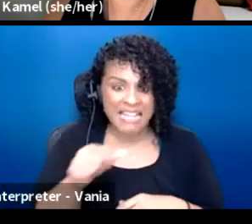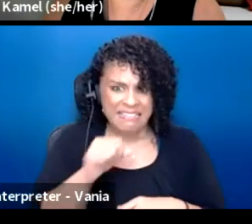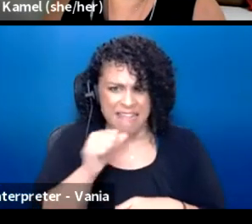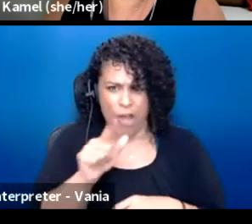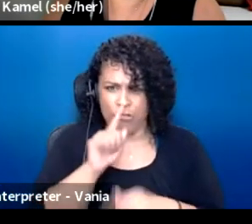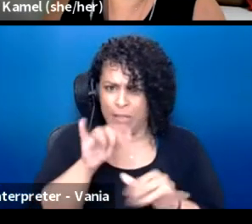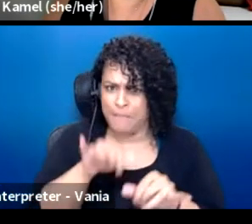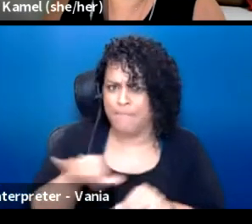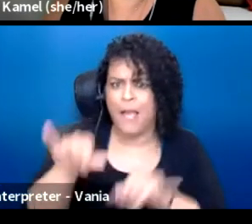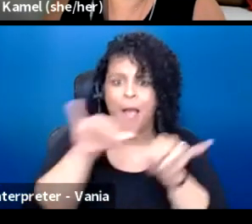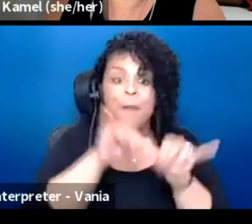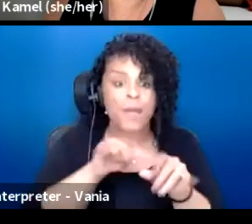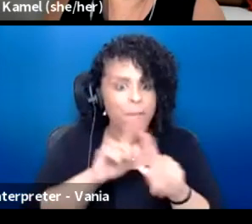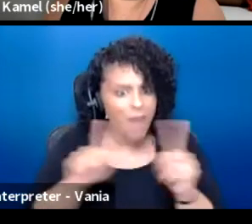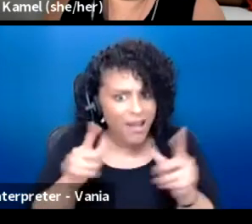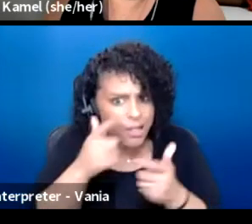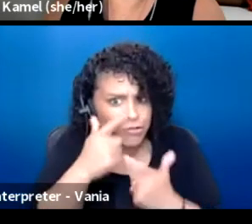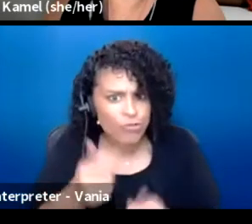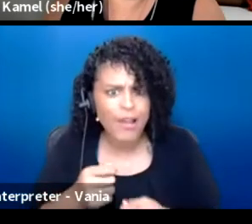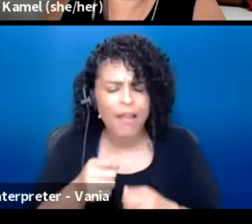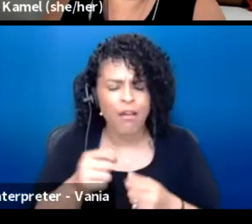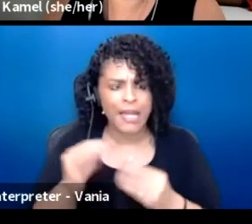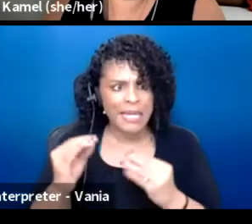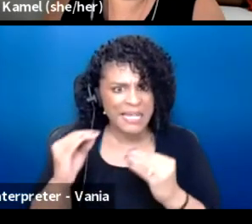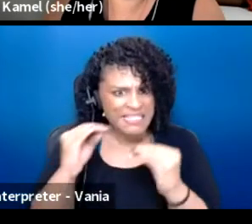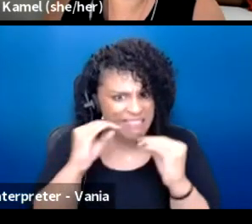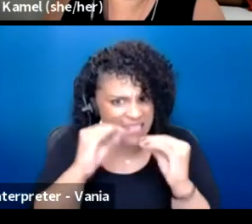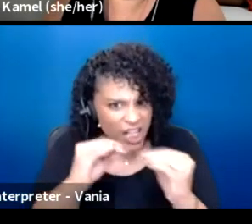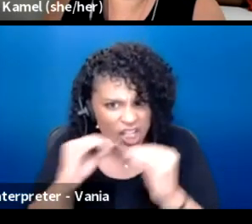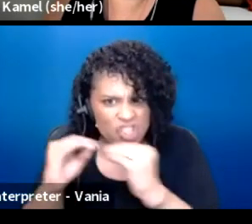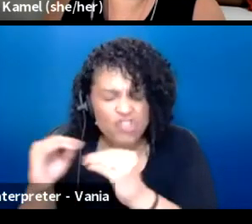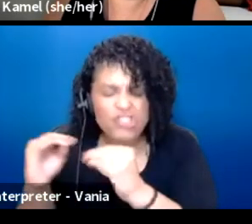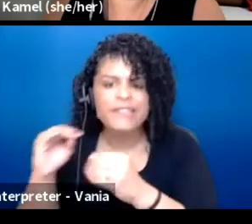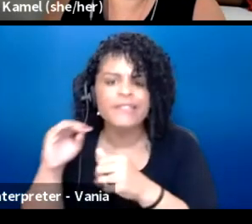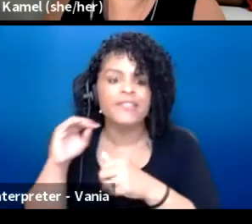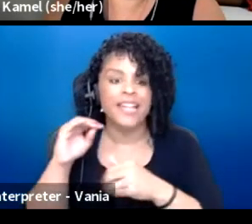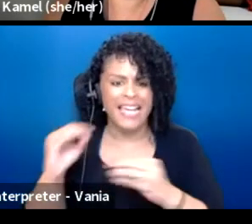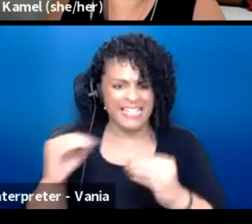because it educates it teaches me about the world